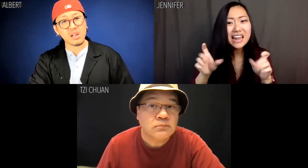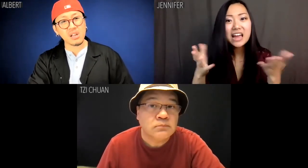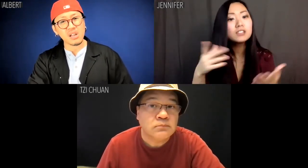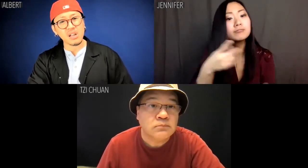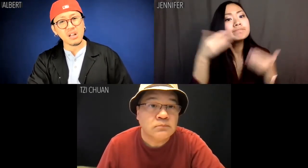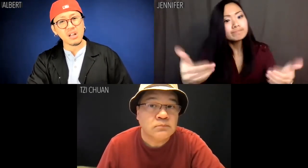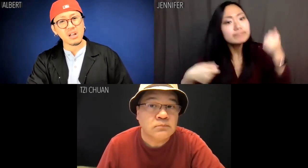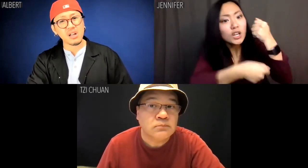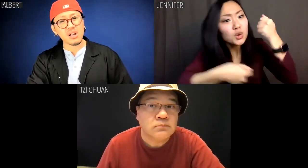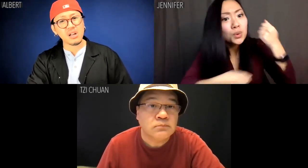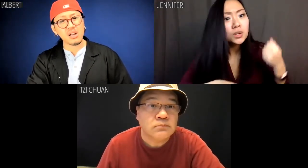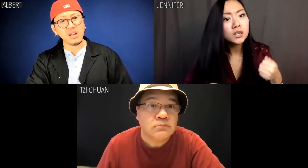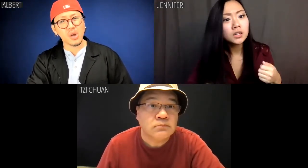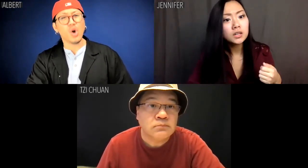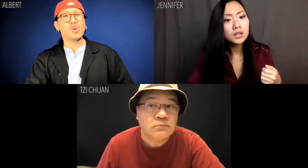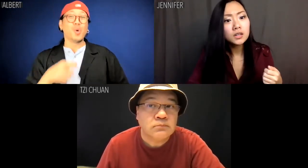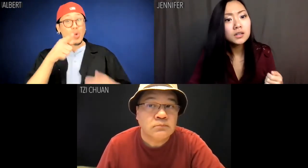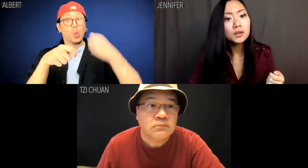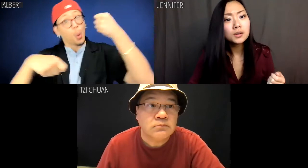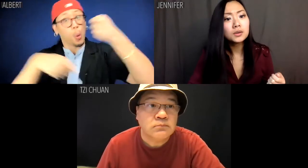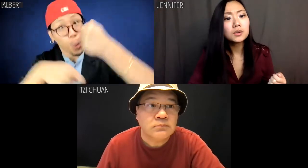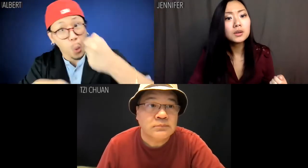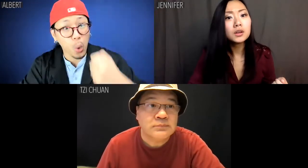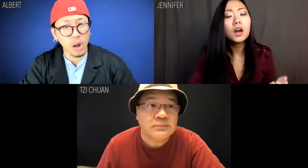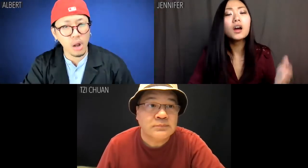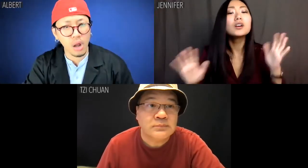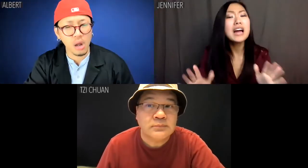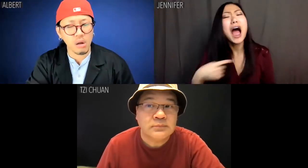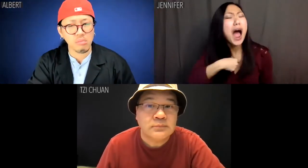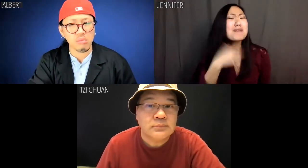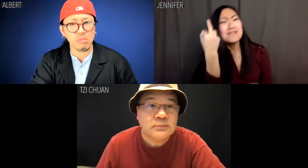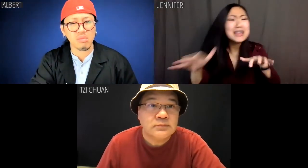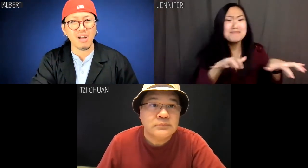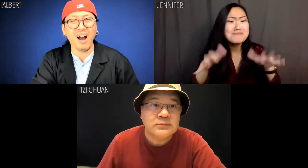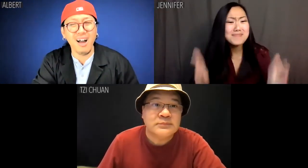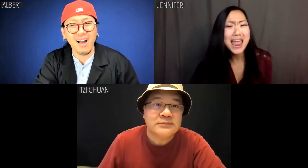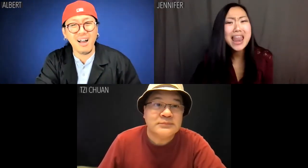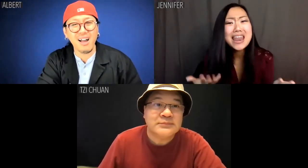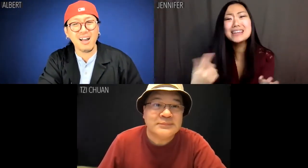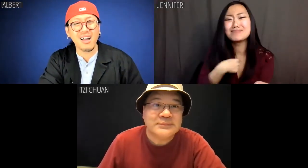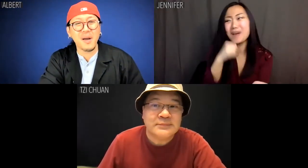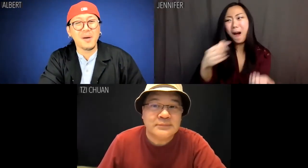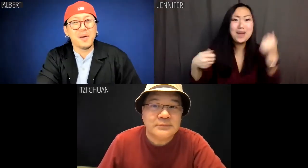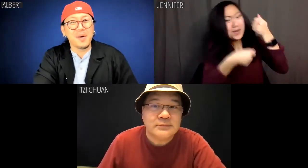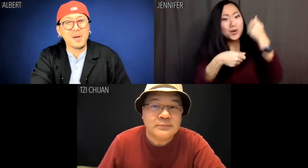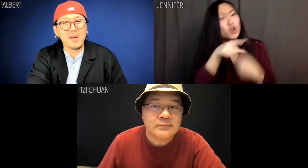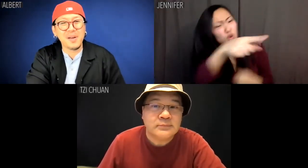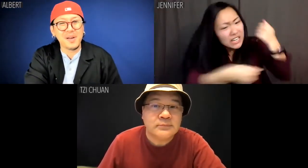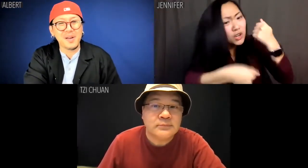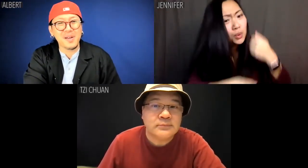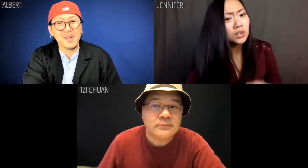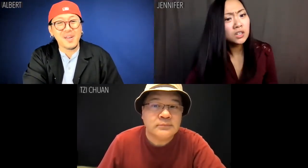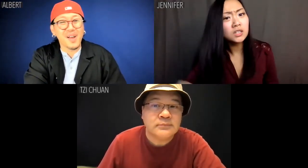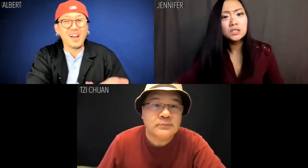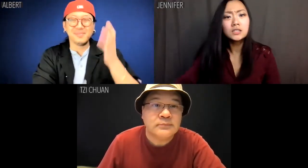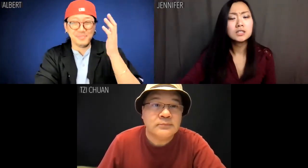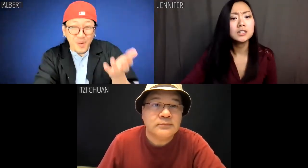You got to go erhu. Albert: You go erhu. Jennifer: I'm a concert fucking pianist, Albert. I'm not going erhu, you go erhu.